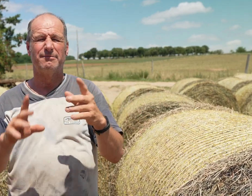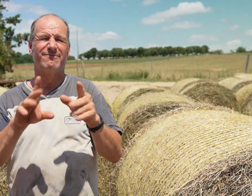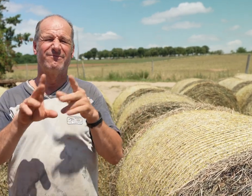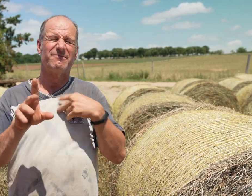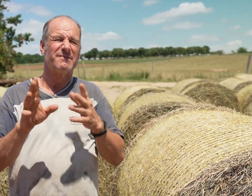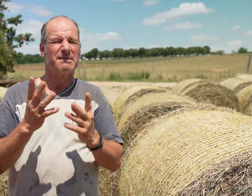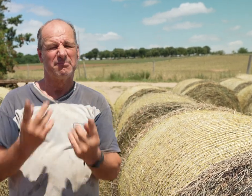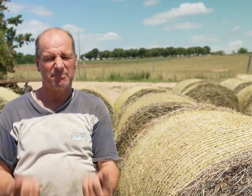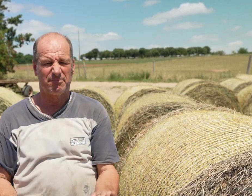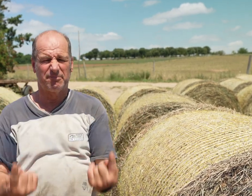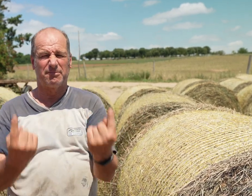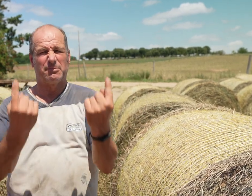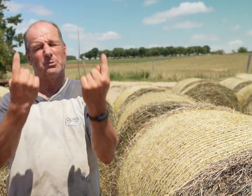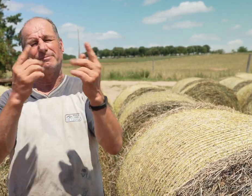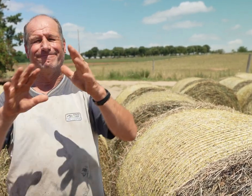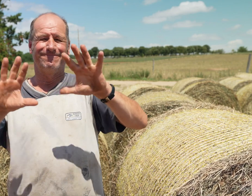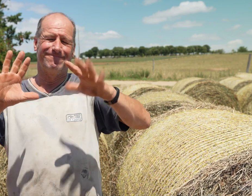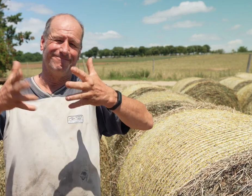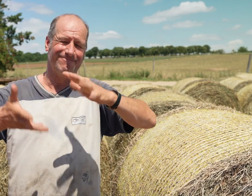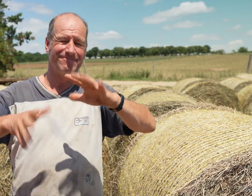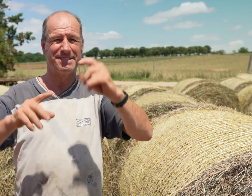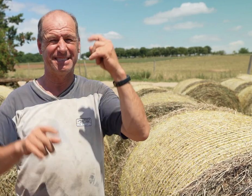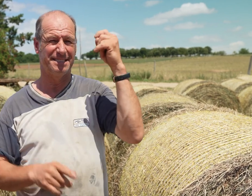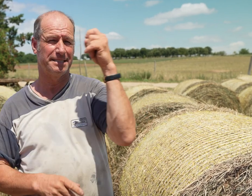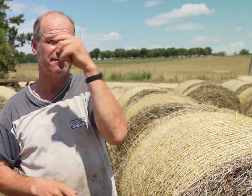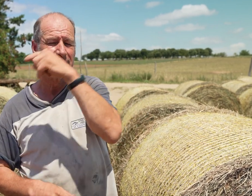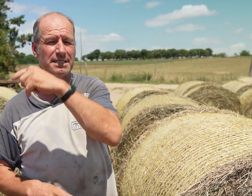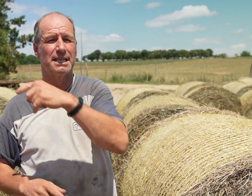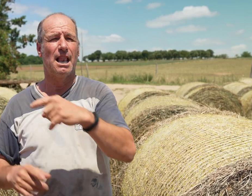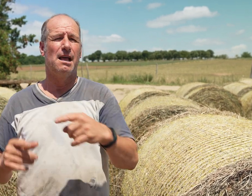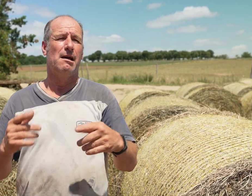got difficult to grow.